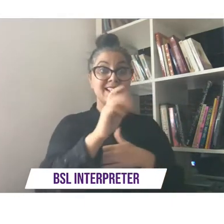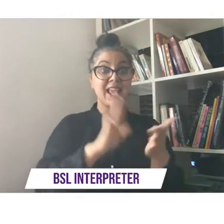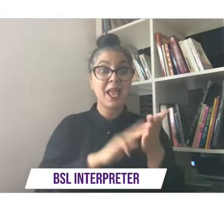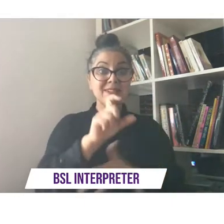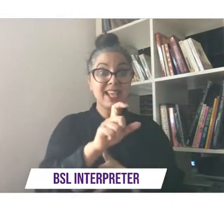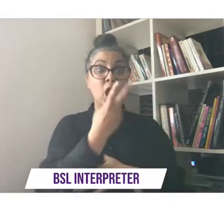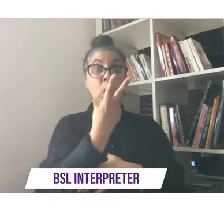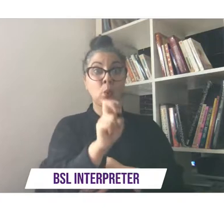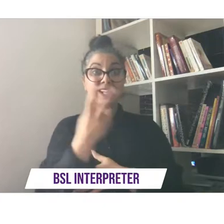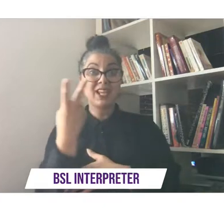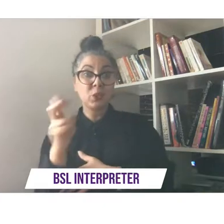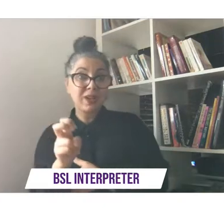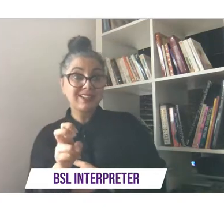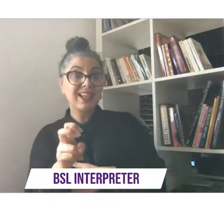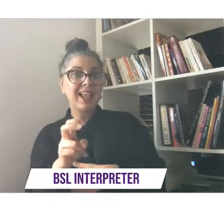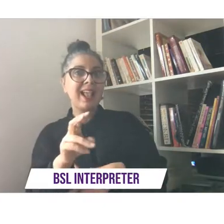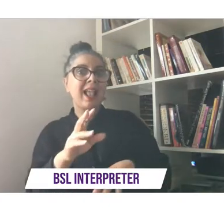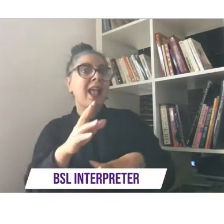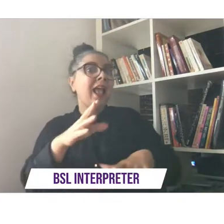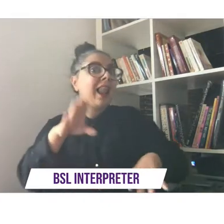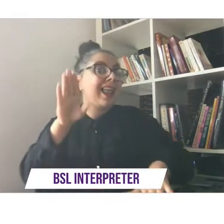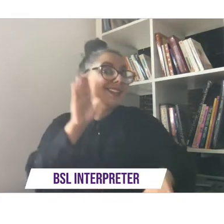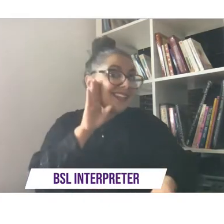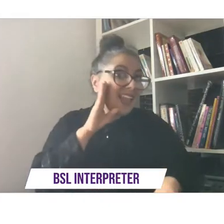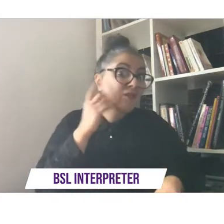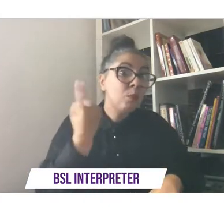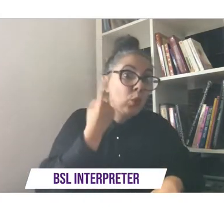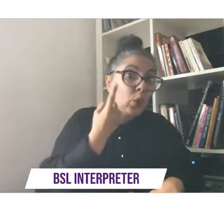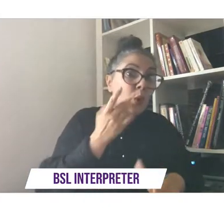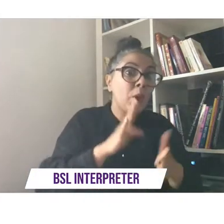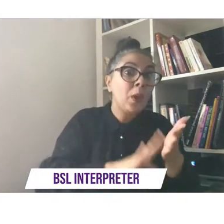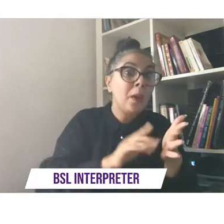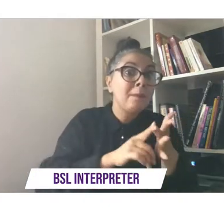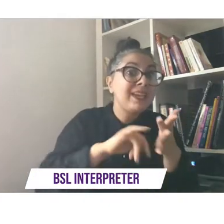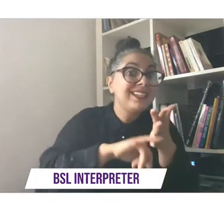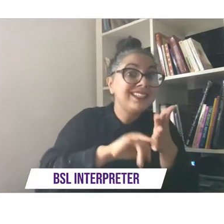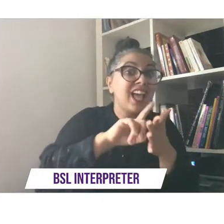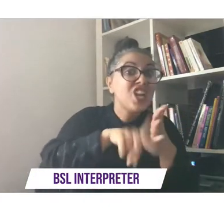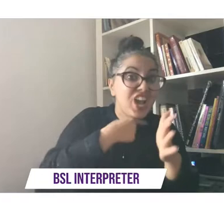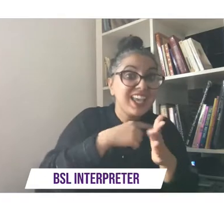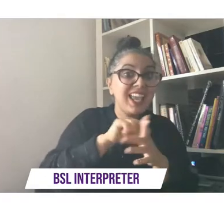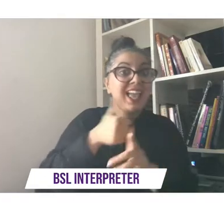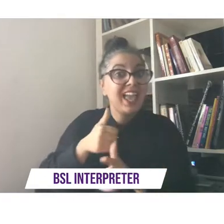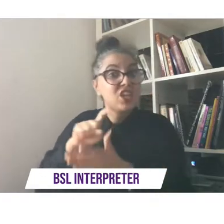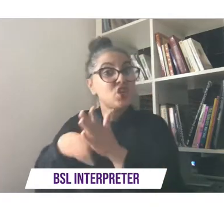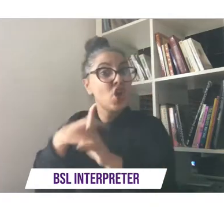all of this matters from miss jackie and john kelly of gray theater company with what's next